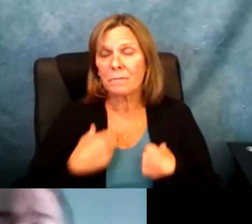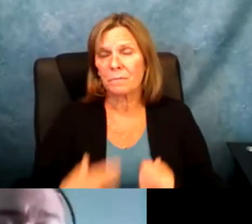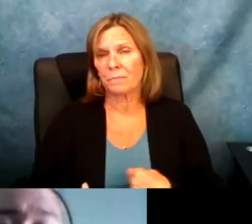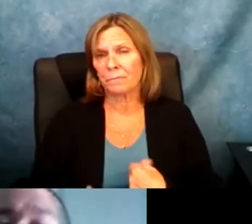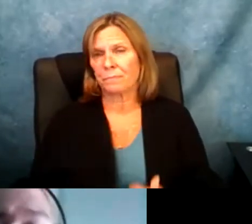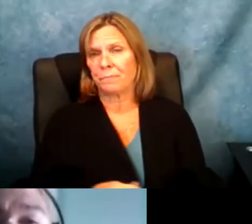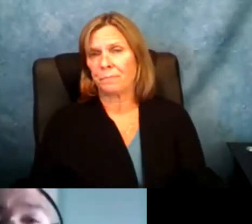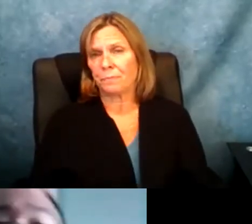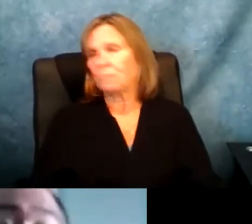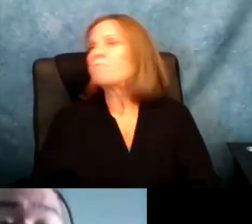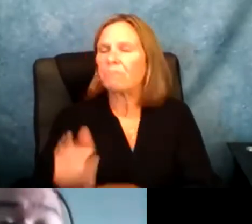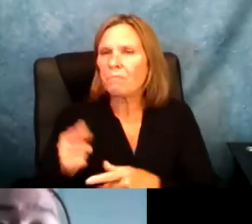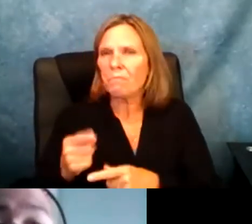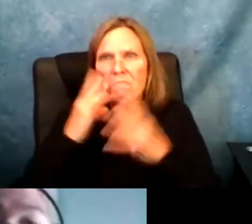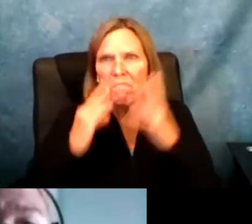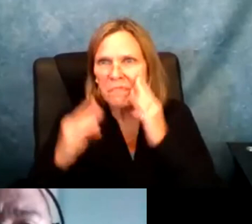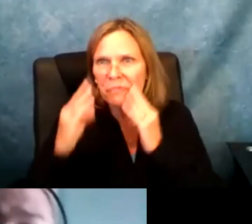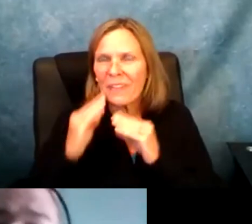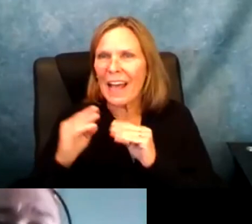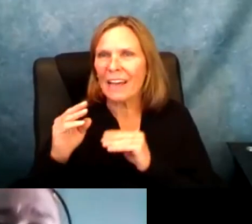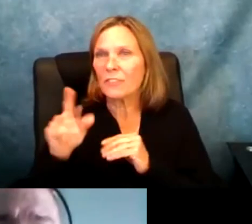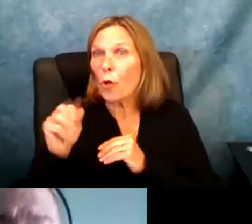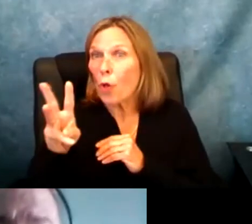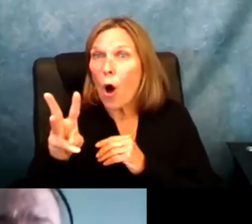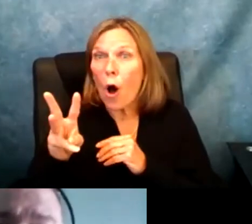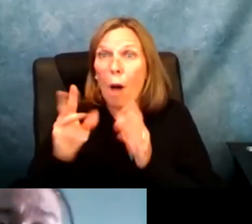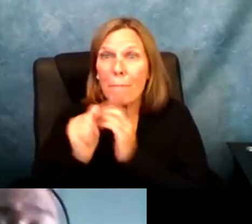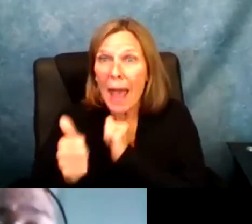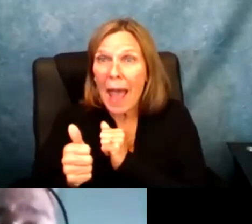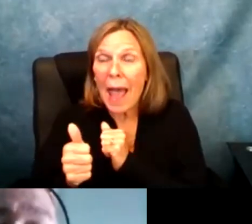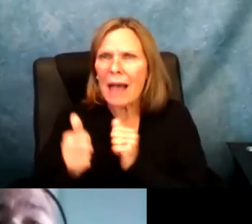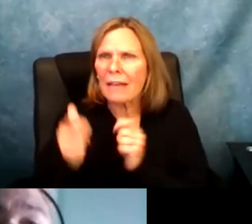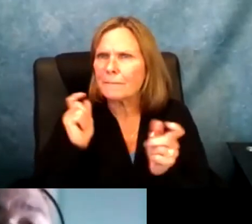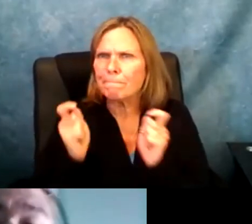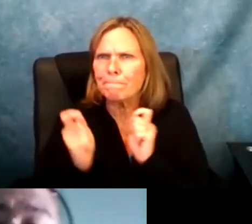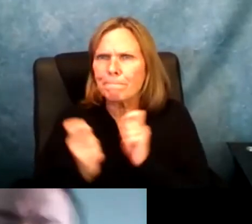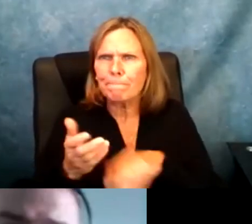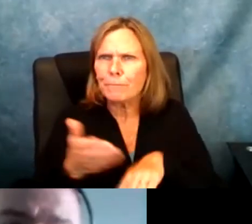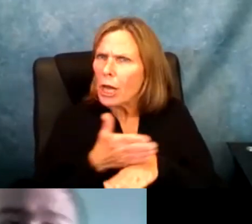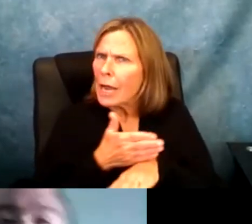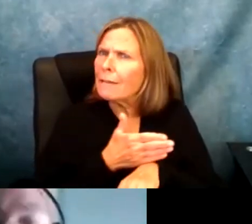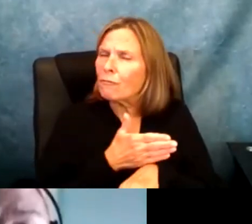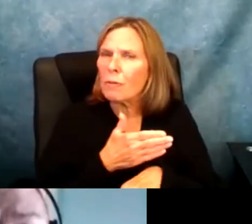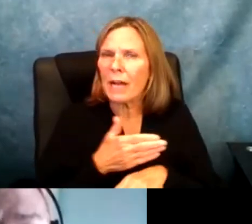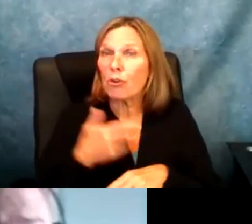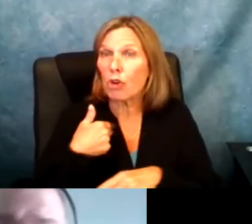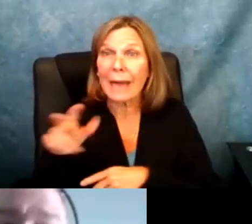was the year the Americans with Disabilities Act was passed. I got